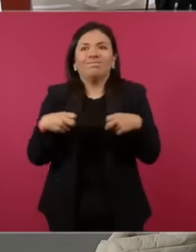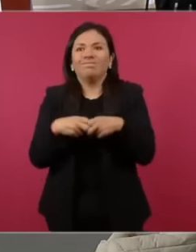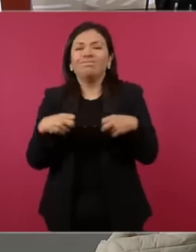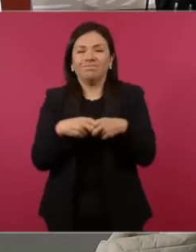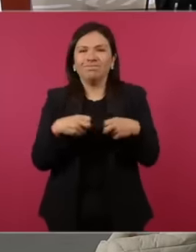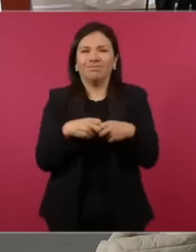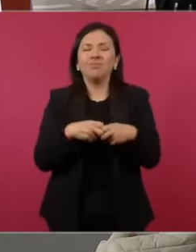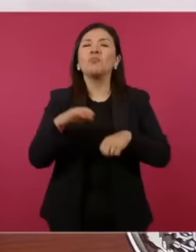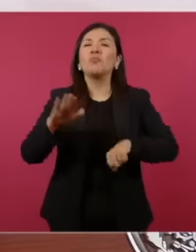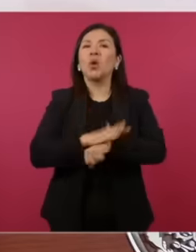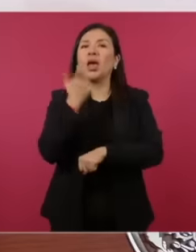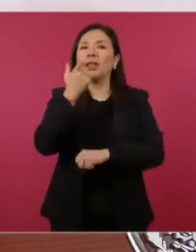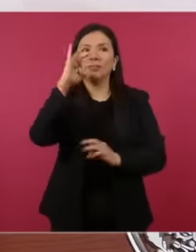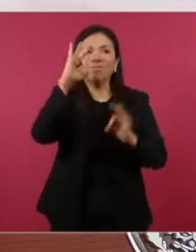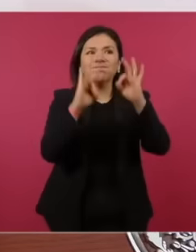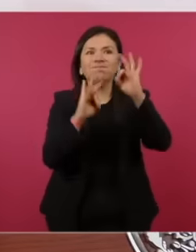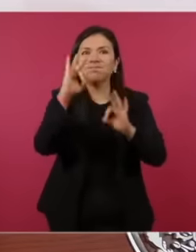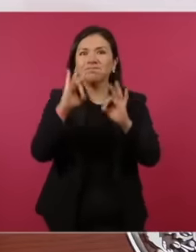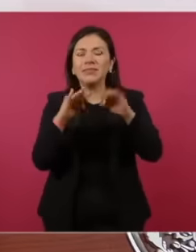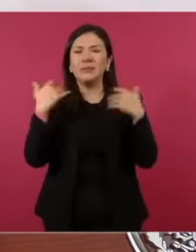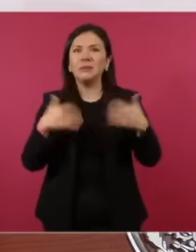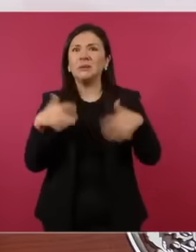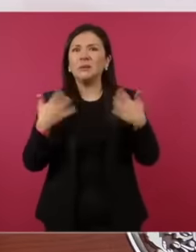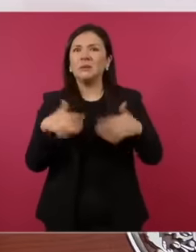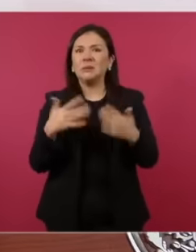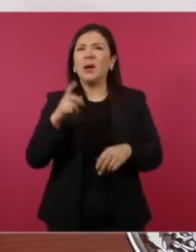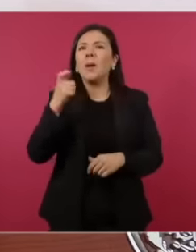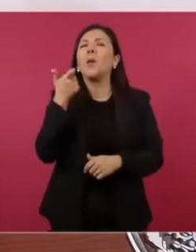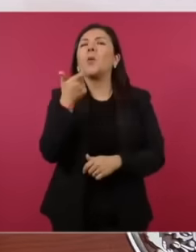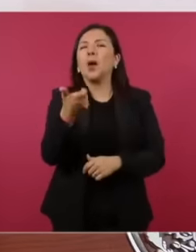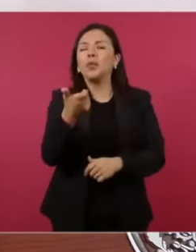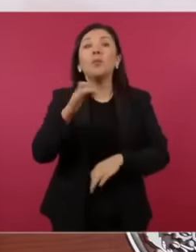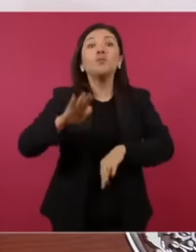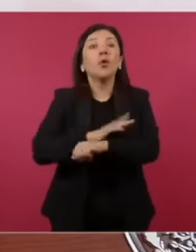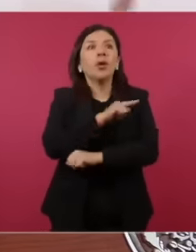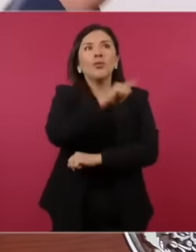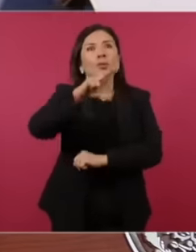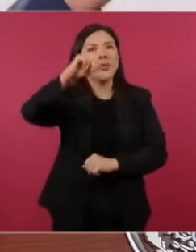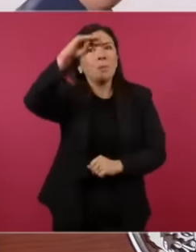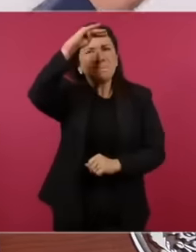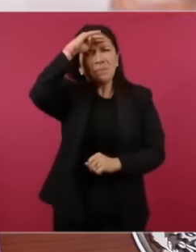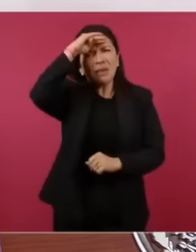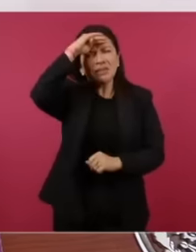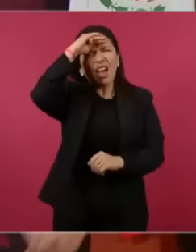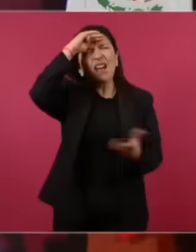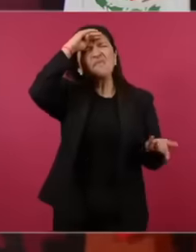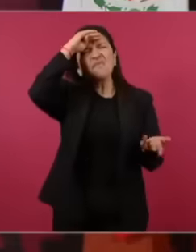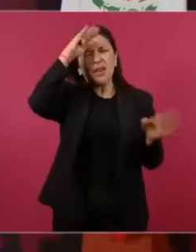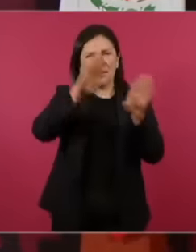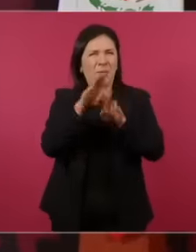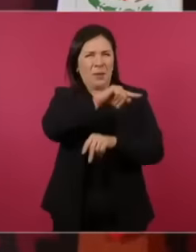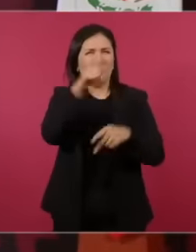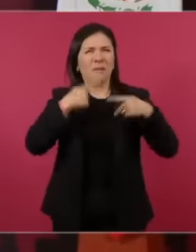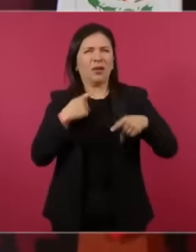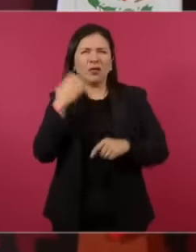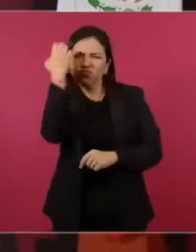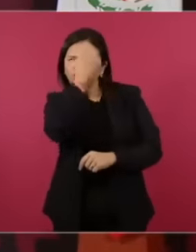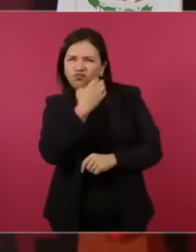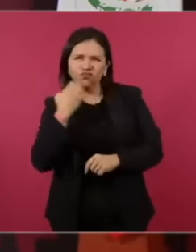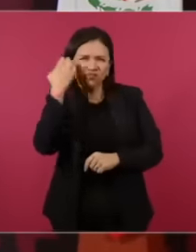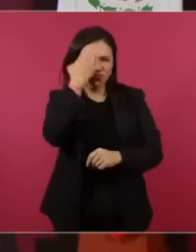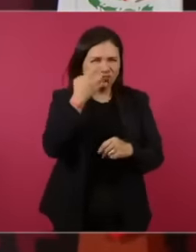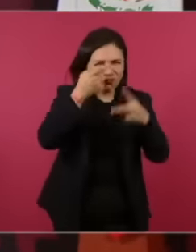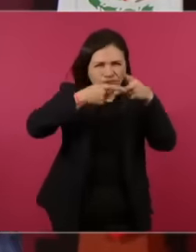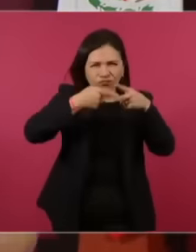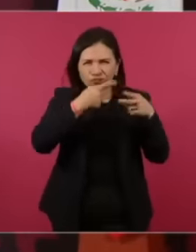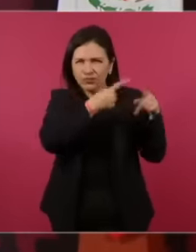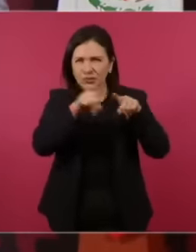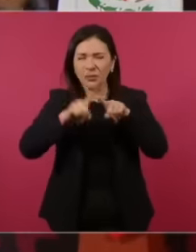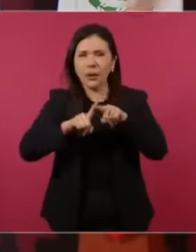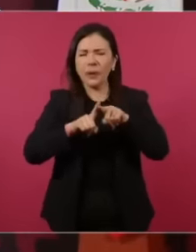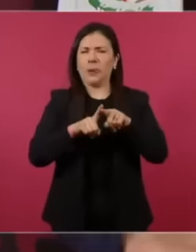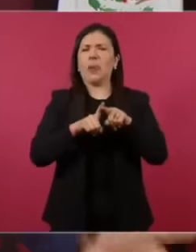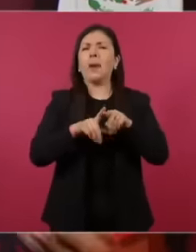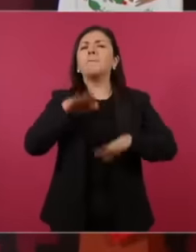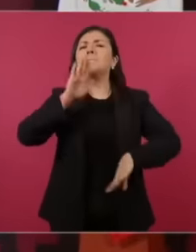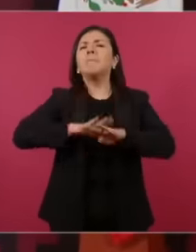exchange rate issue because they did not expect it because the analysts did too. No, they believe the financier. and